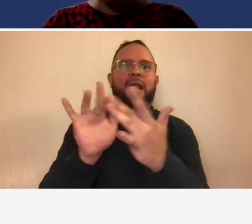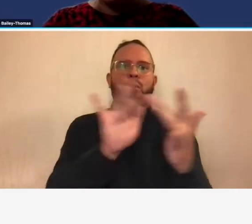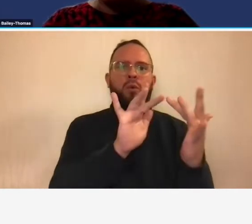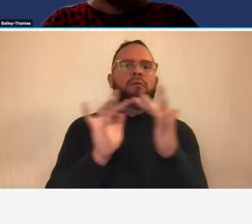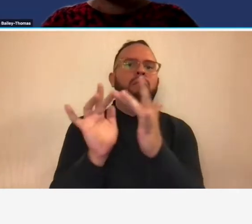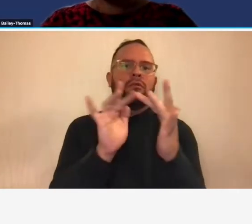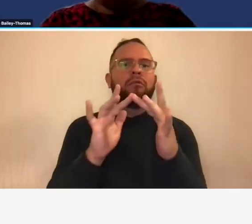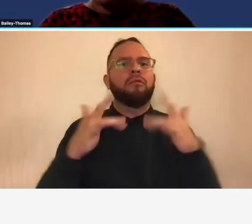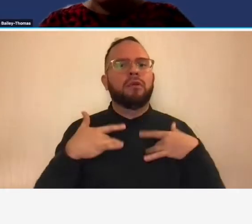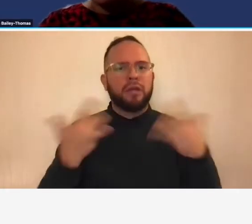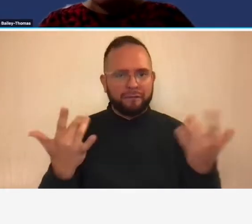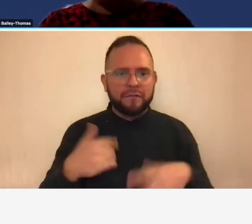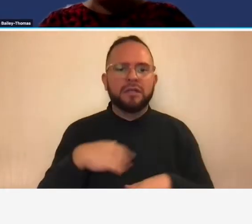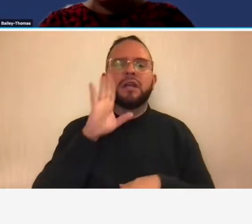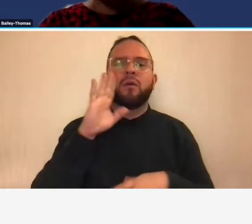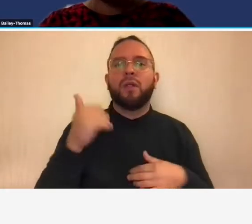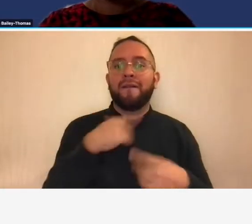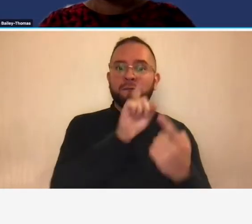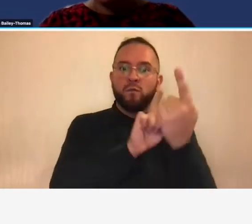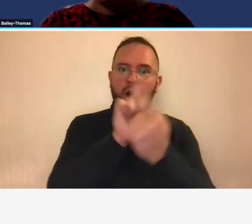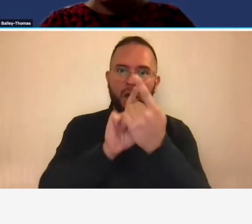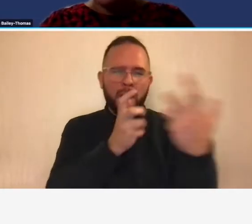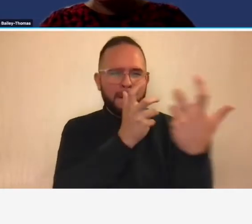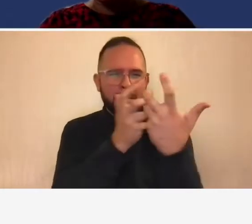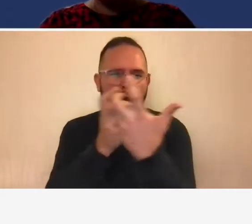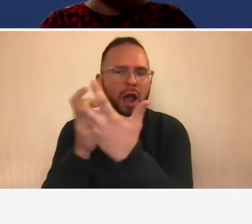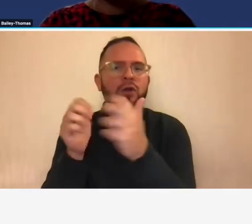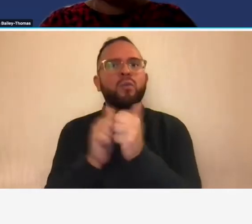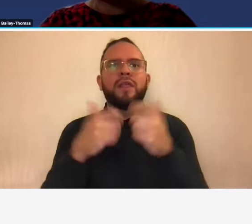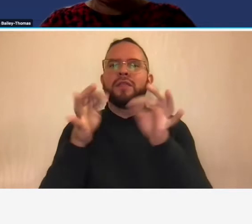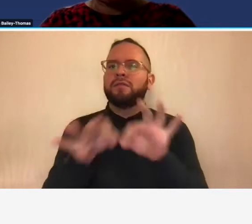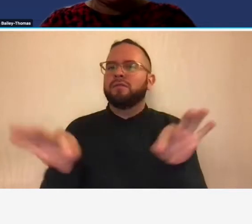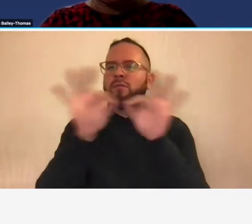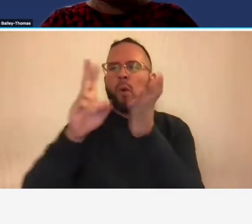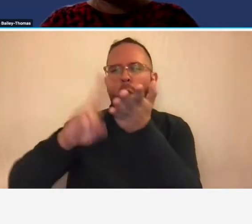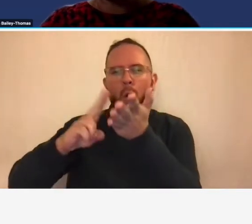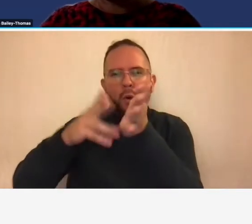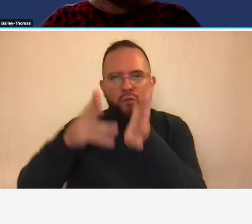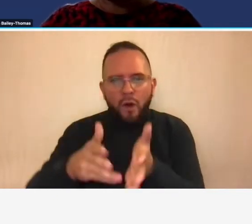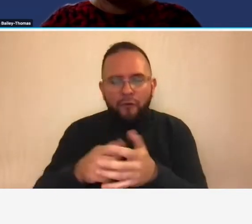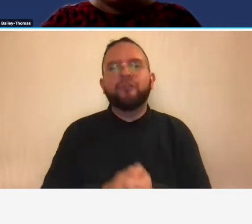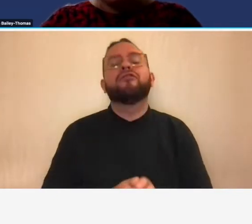one-on-one matchmaking opportunities with prime contractors access to financial institutions and